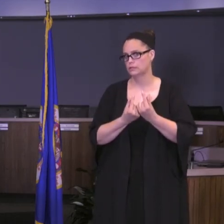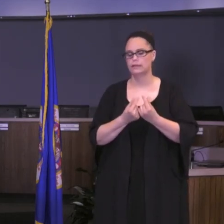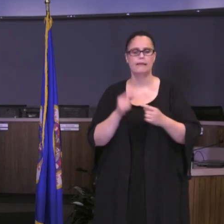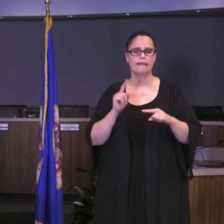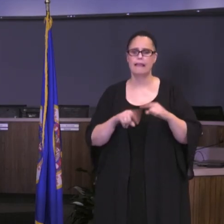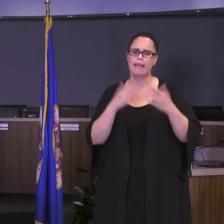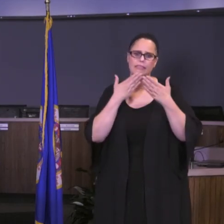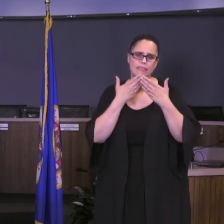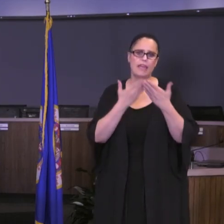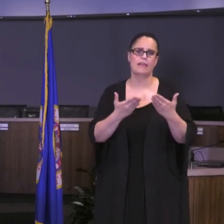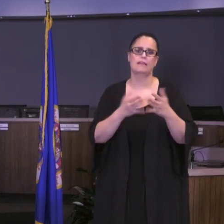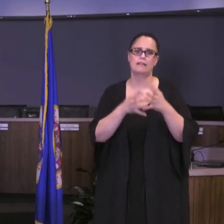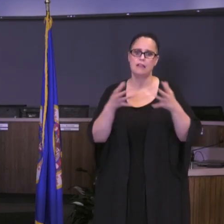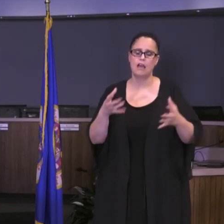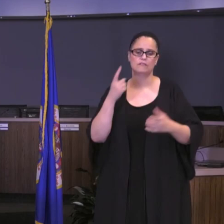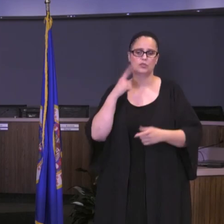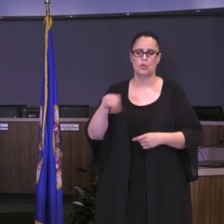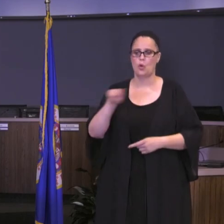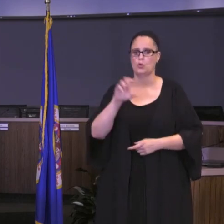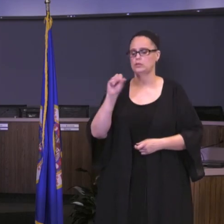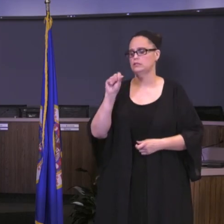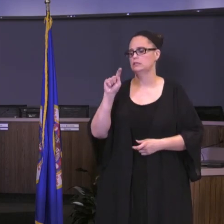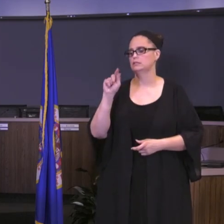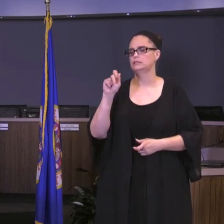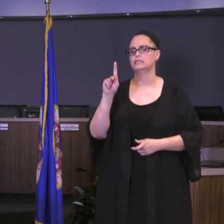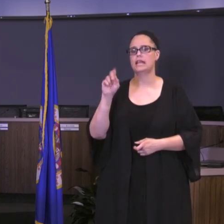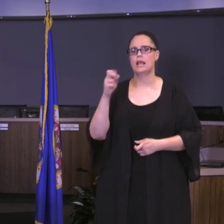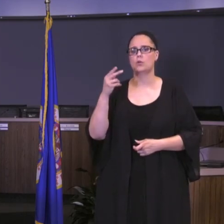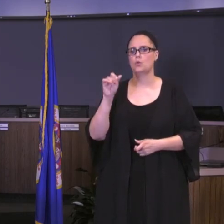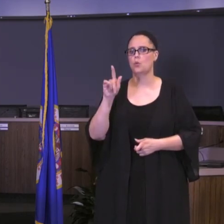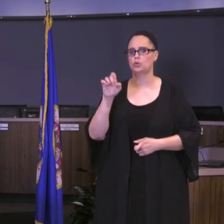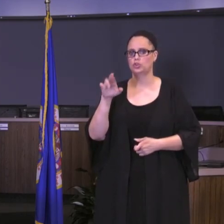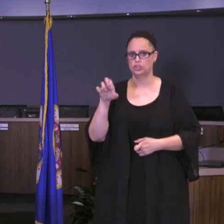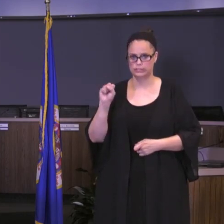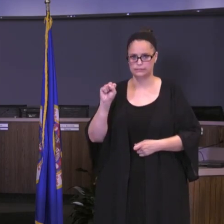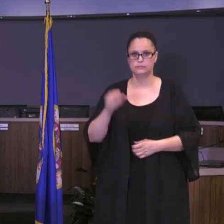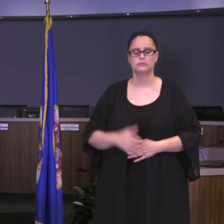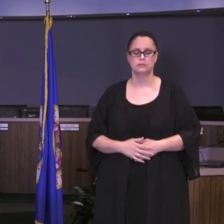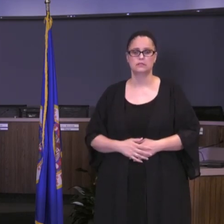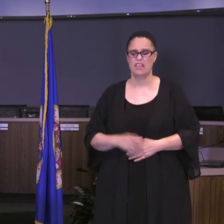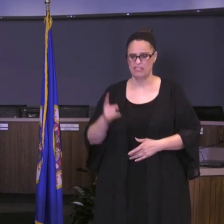them enough for the work they're doing and their work is not over. They continue to meet. They continue to challenge